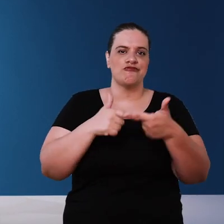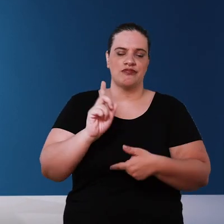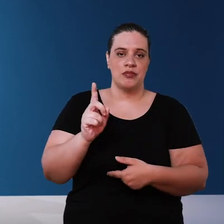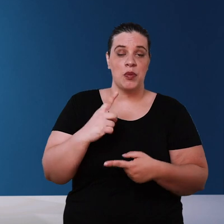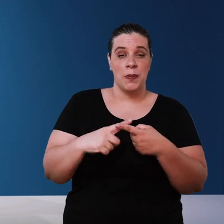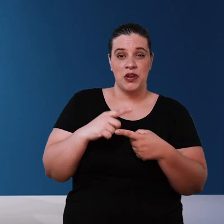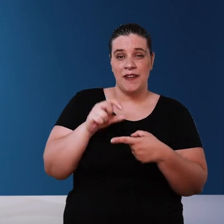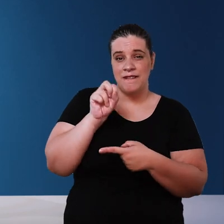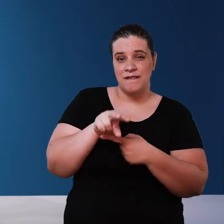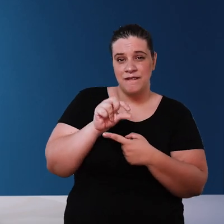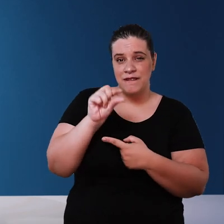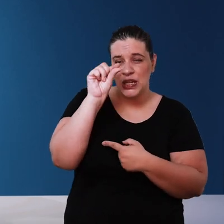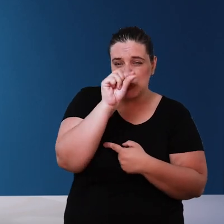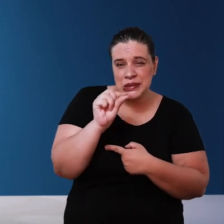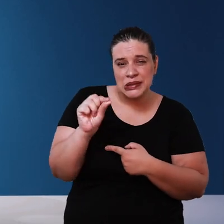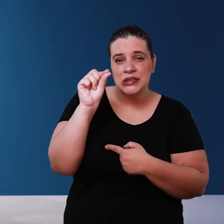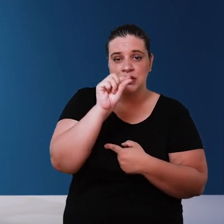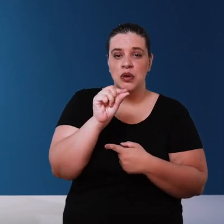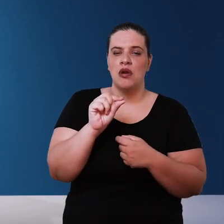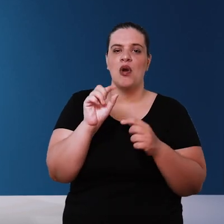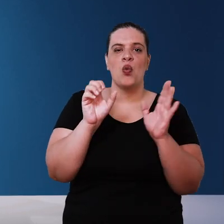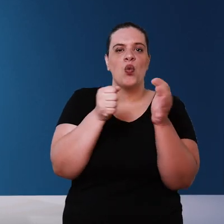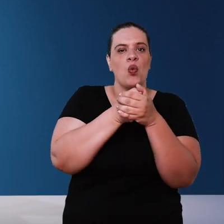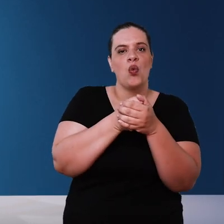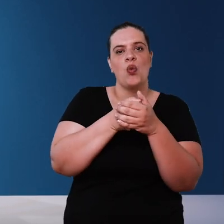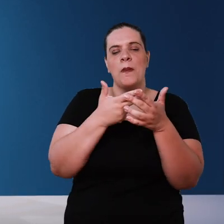viruses that are the smallest causes of diseases can be hidden behind